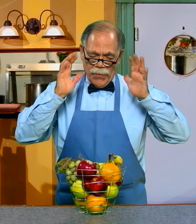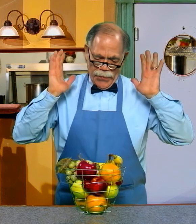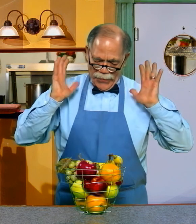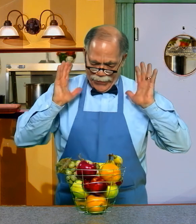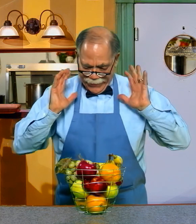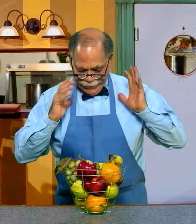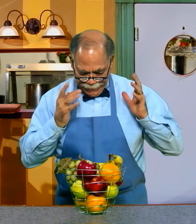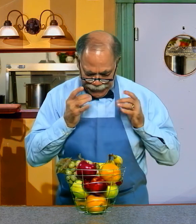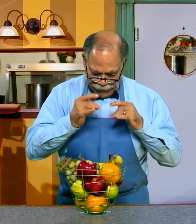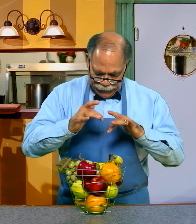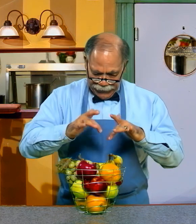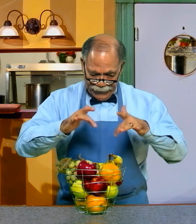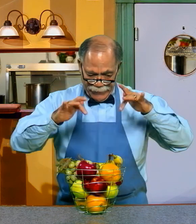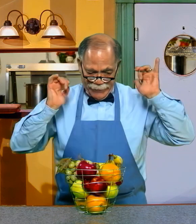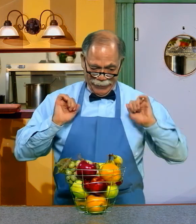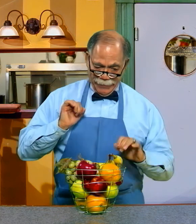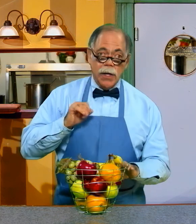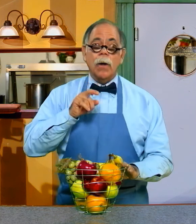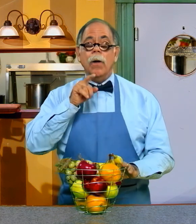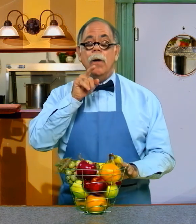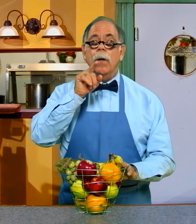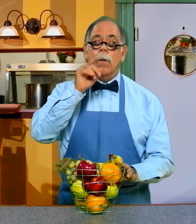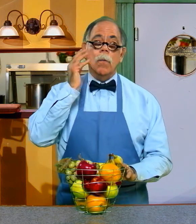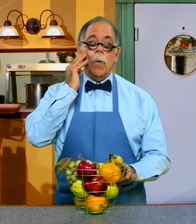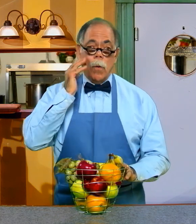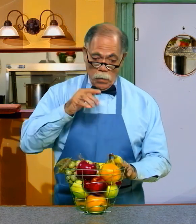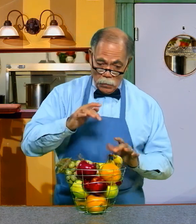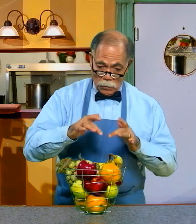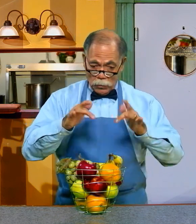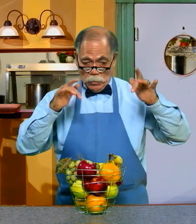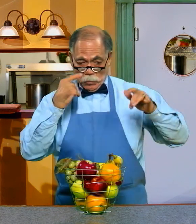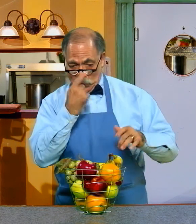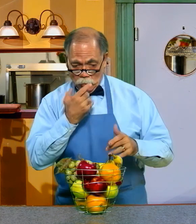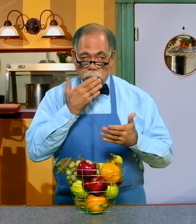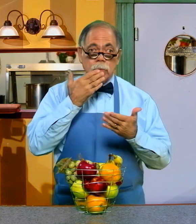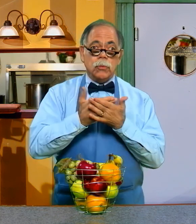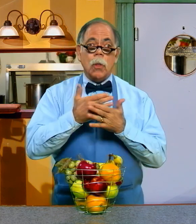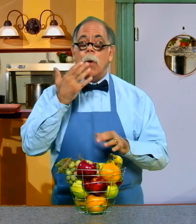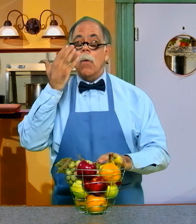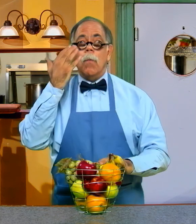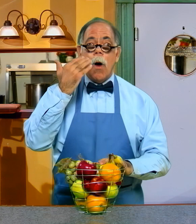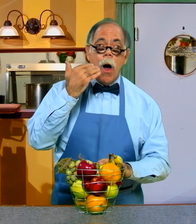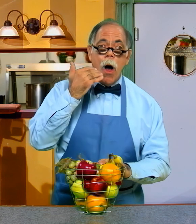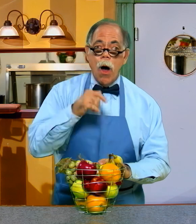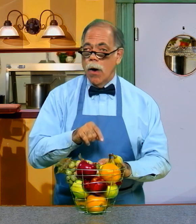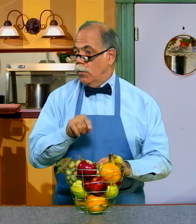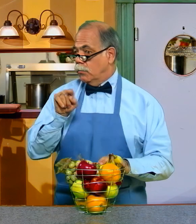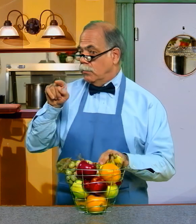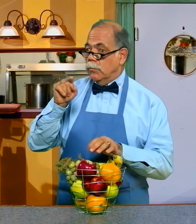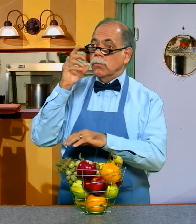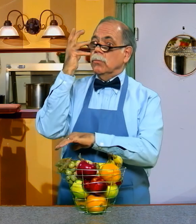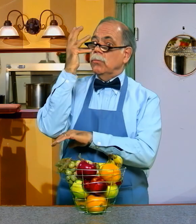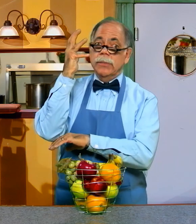AND THEY ARE SO SHINY. WHEN IT'S SHINY LIKE THIS, IT LOOKS SO GOOD.